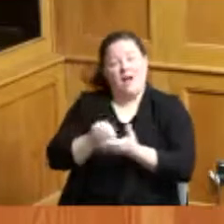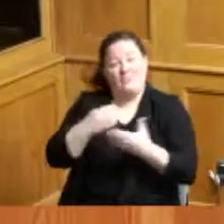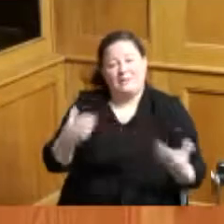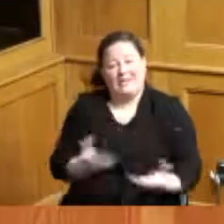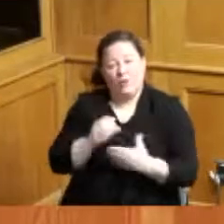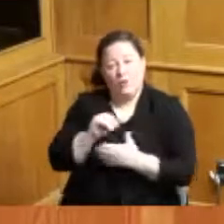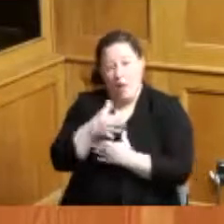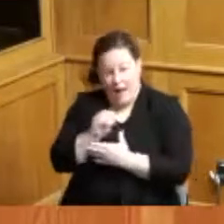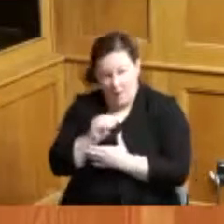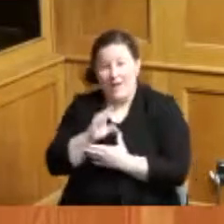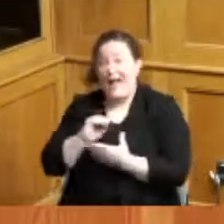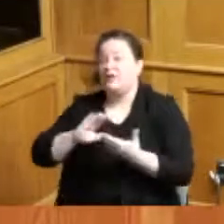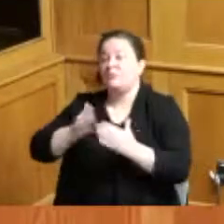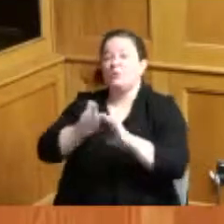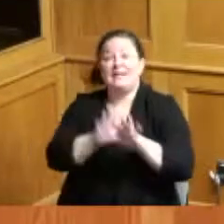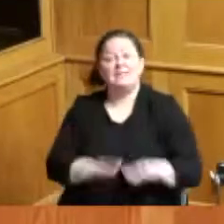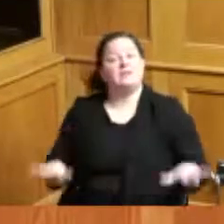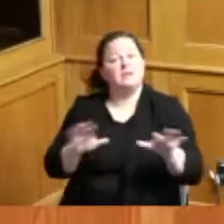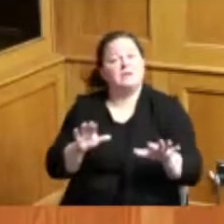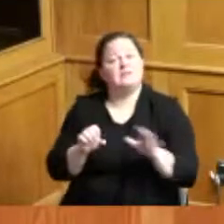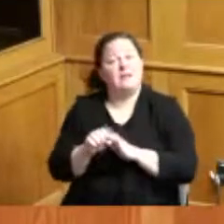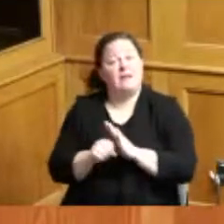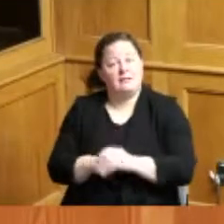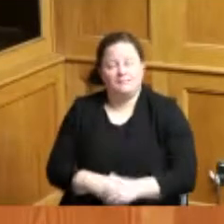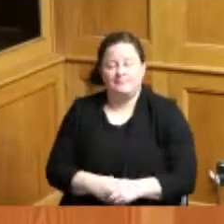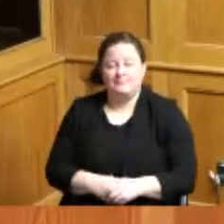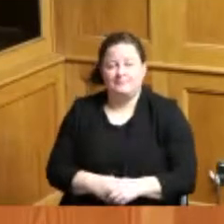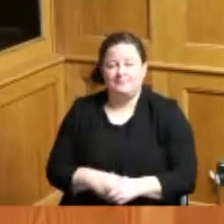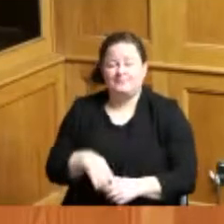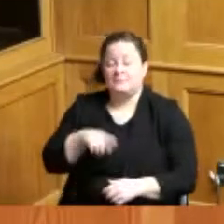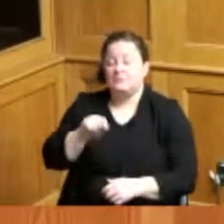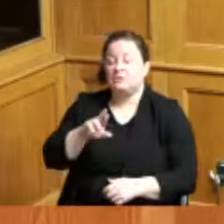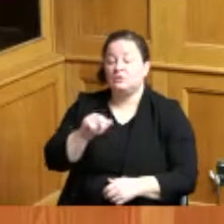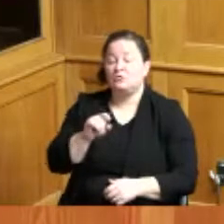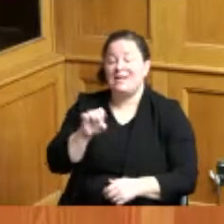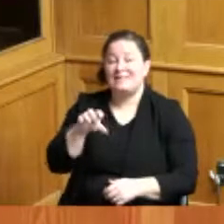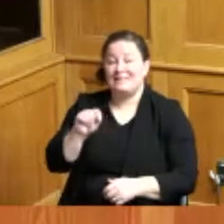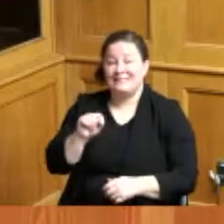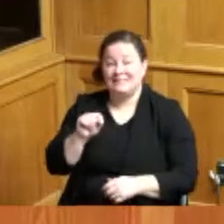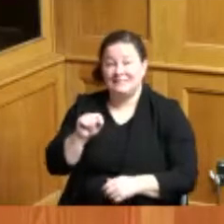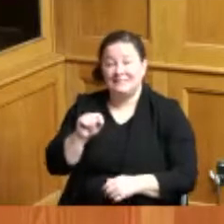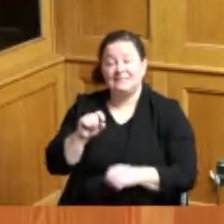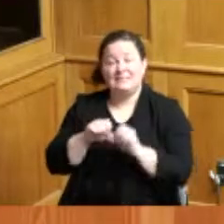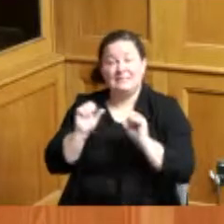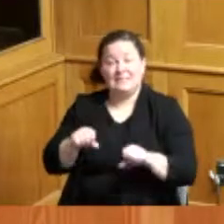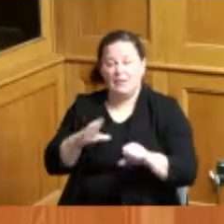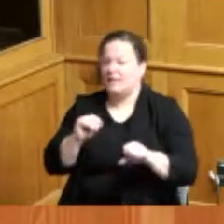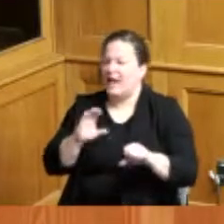the state and whereas transit systems and their courageous employees have continually demonstrated